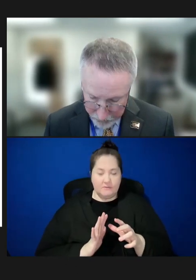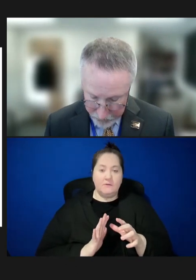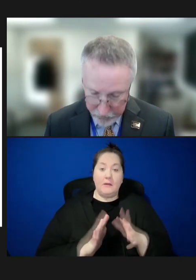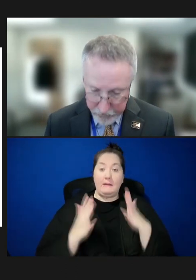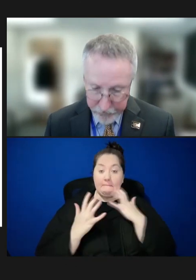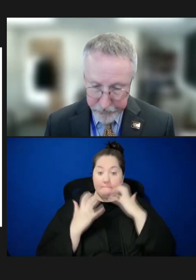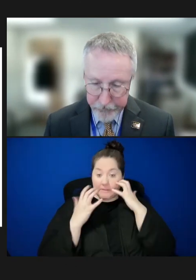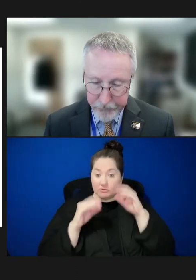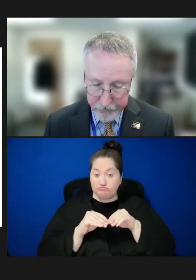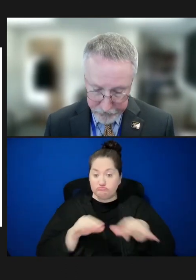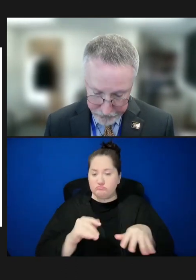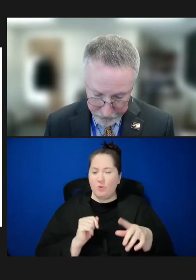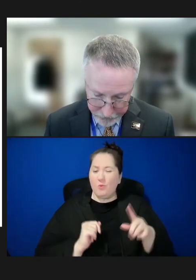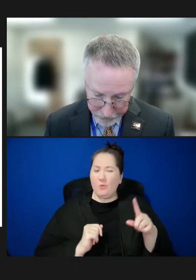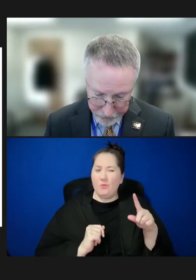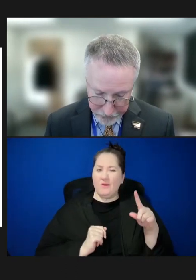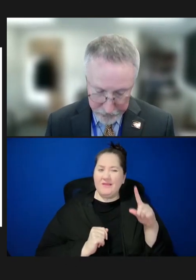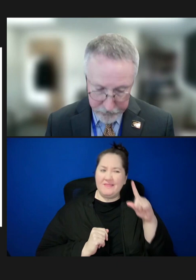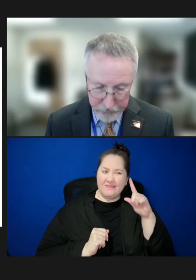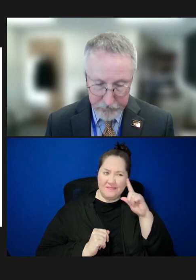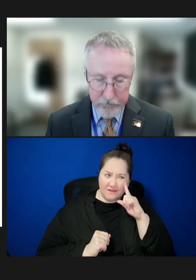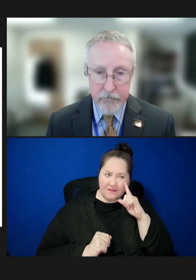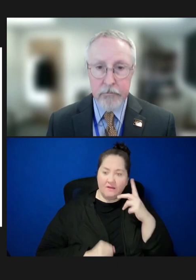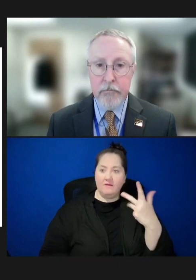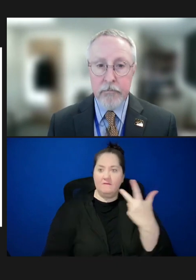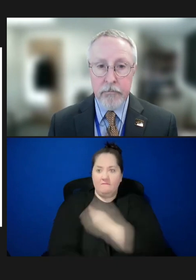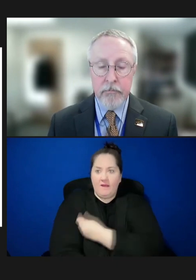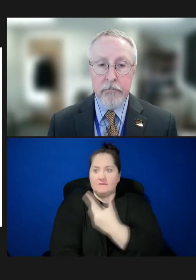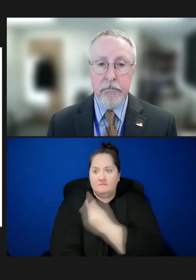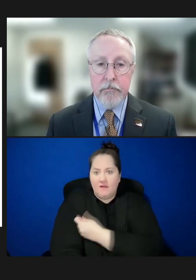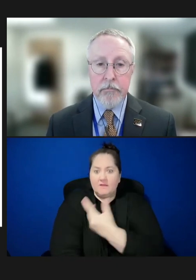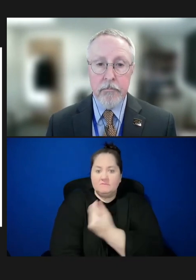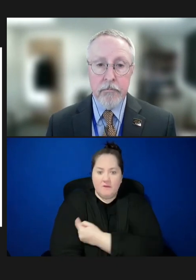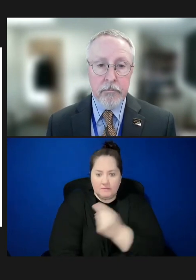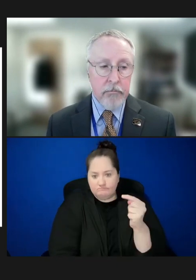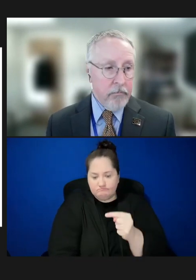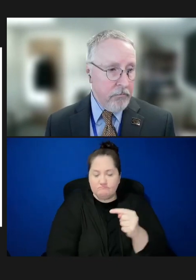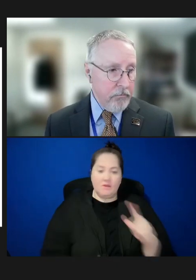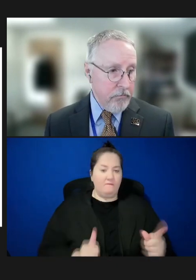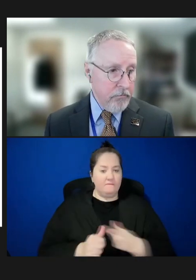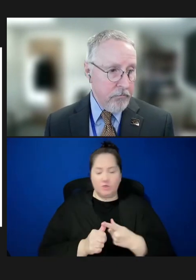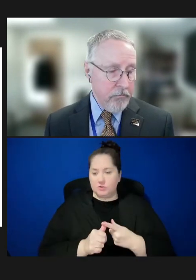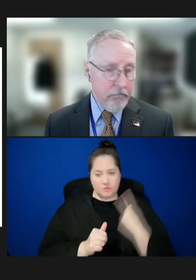we often think about vaccination, vaccination, vaccination, first and foremost, as the response,